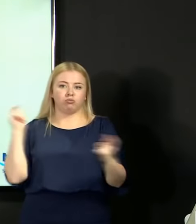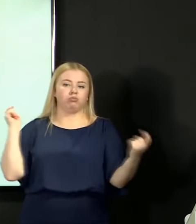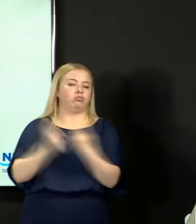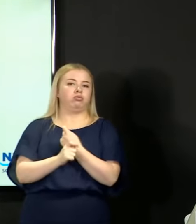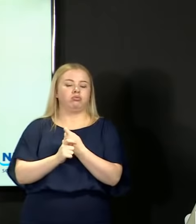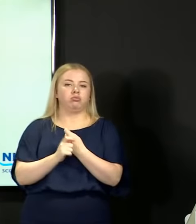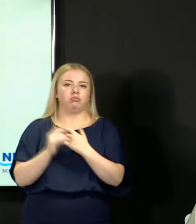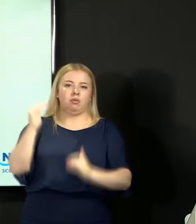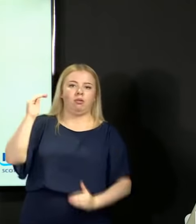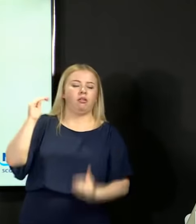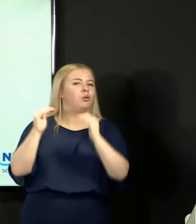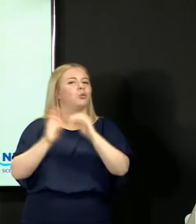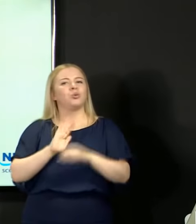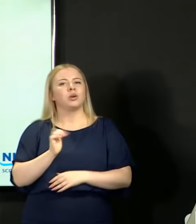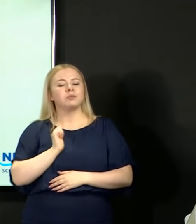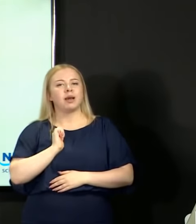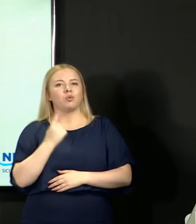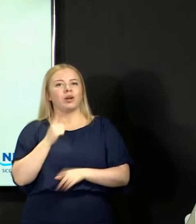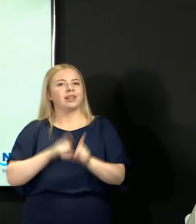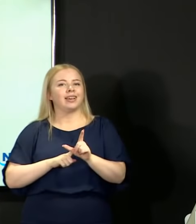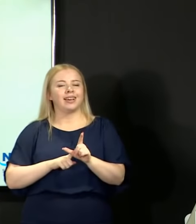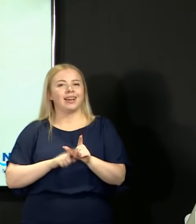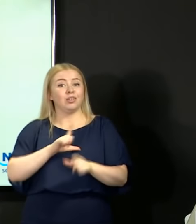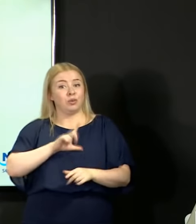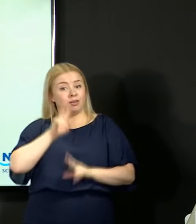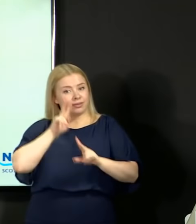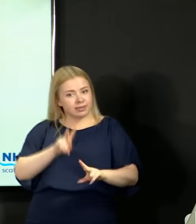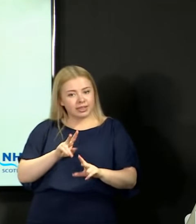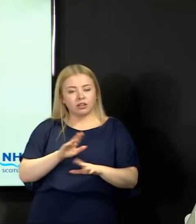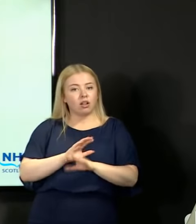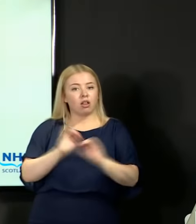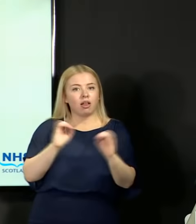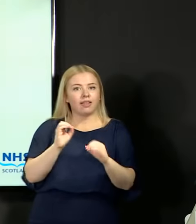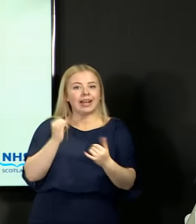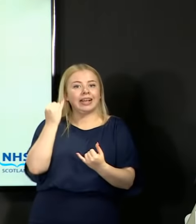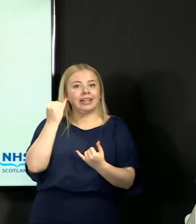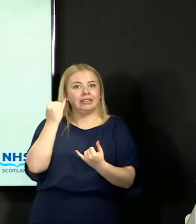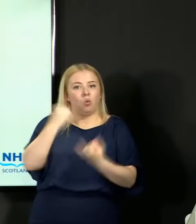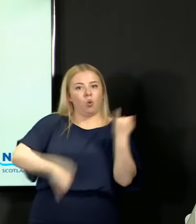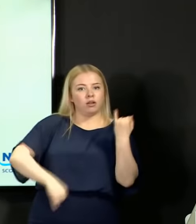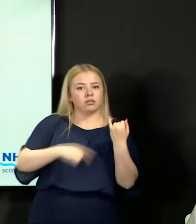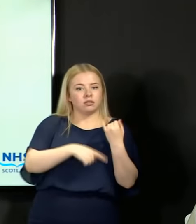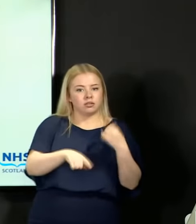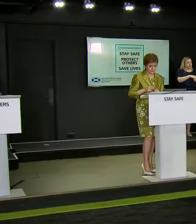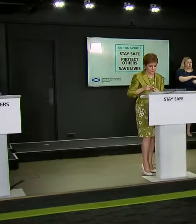that system of moderation has not in any way penalised young people from disadvantaged backgrounds.